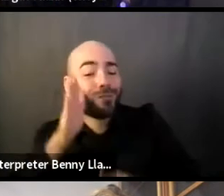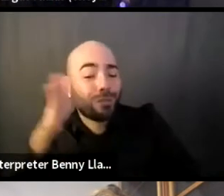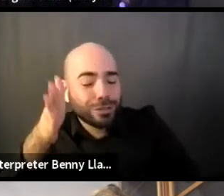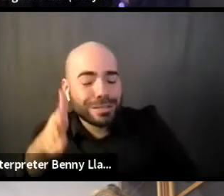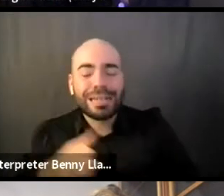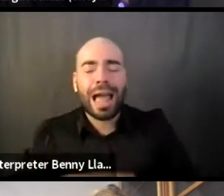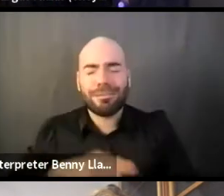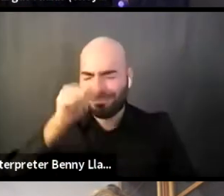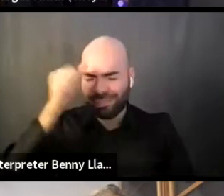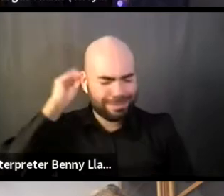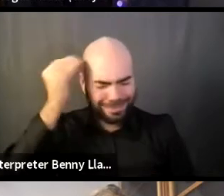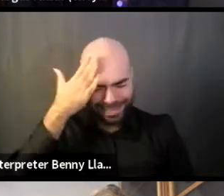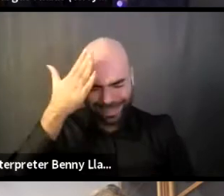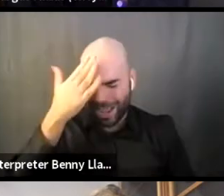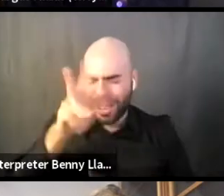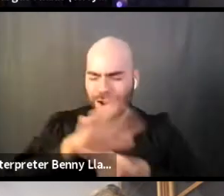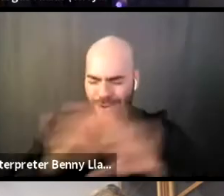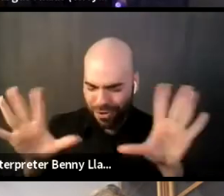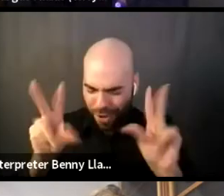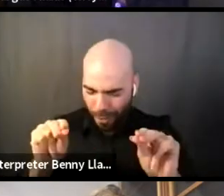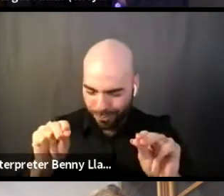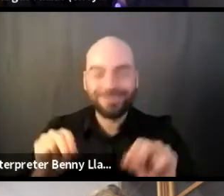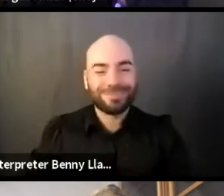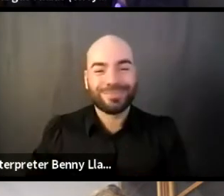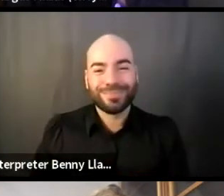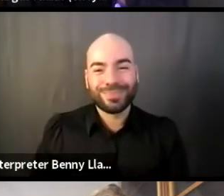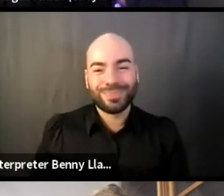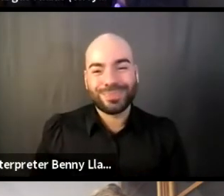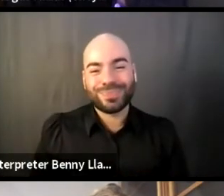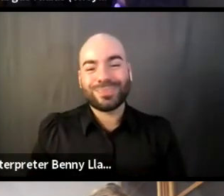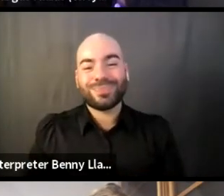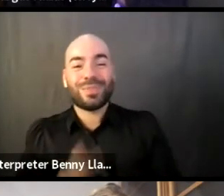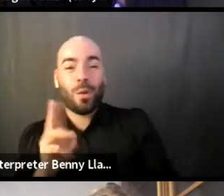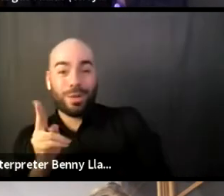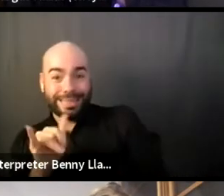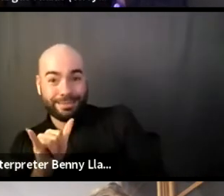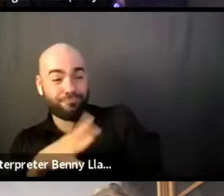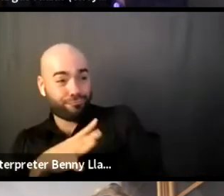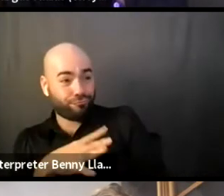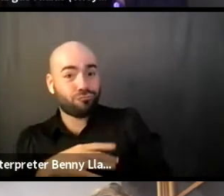Thank you, thank you. Jaz or Lyndsay, Leo?